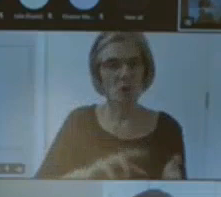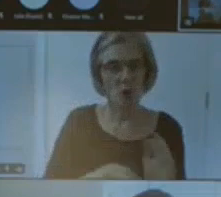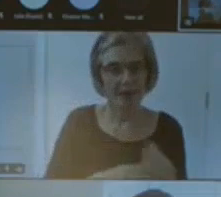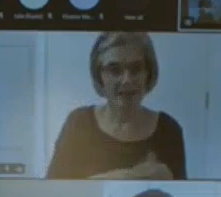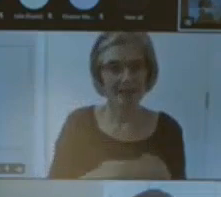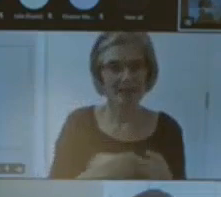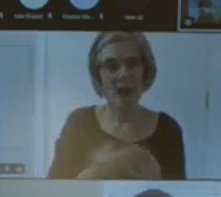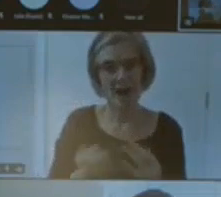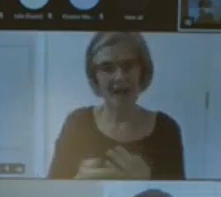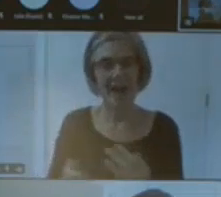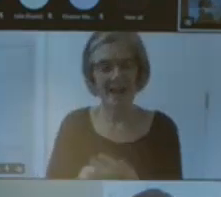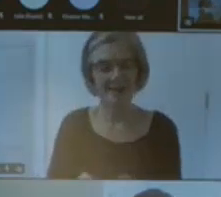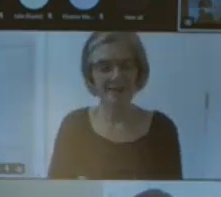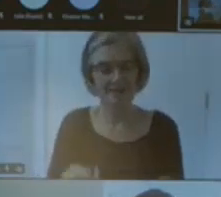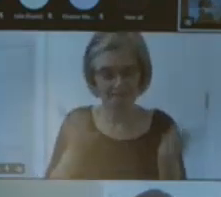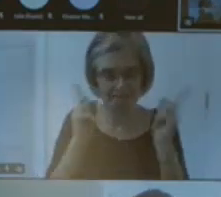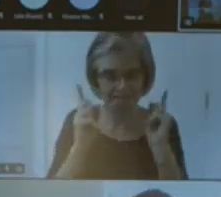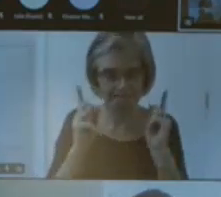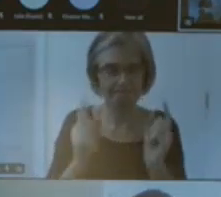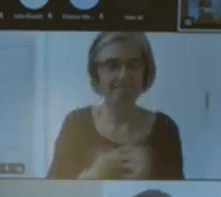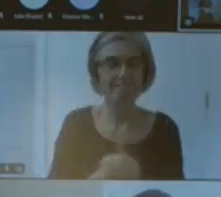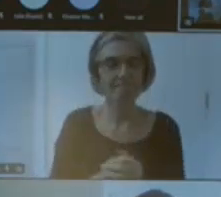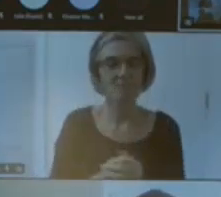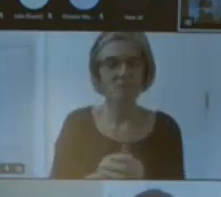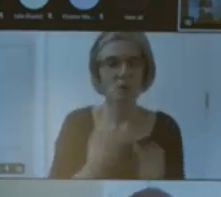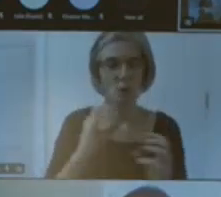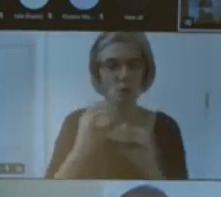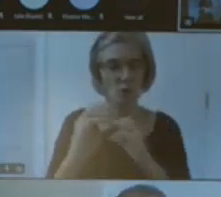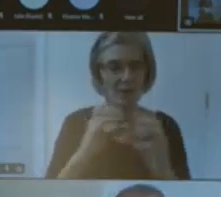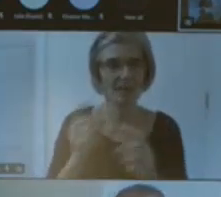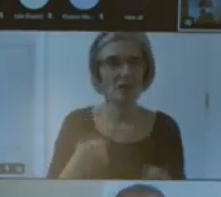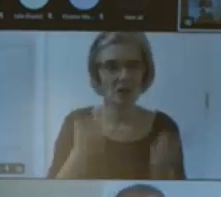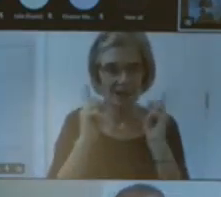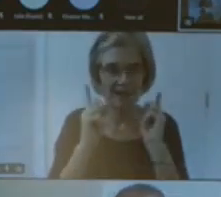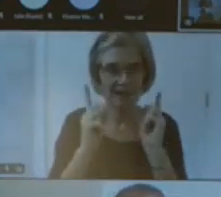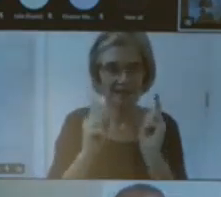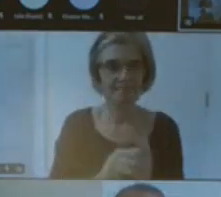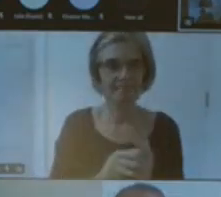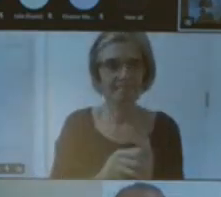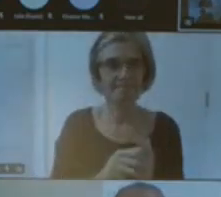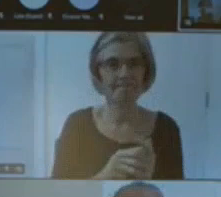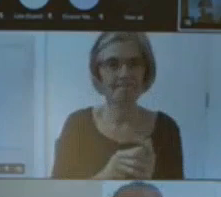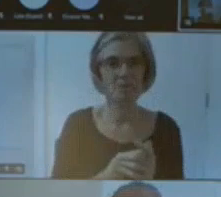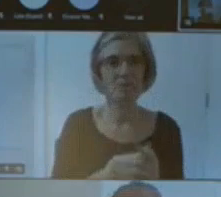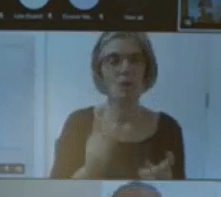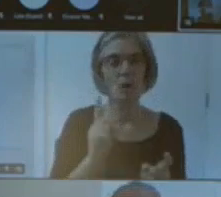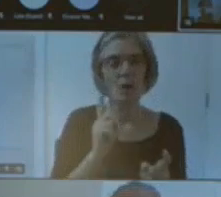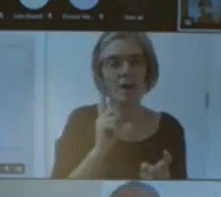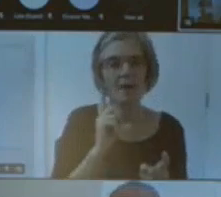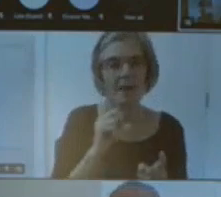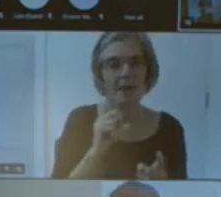the communic patients we've also got ran Baer from Ed University threadly from County for Amica and